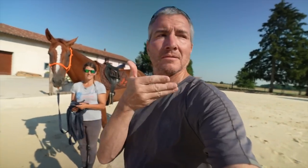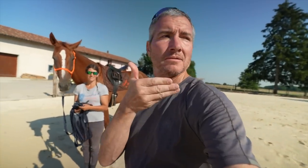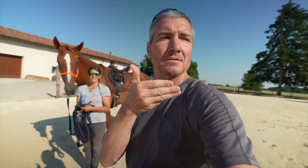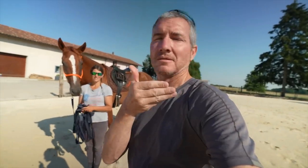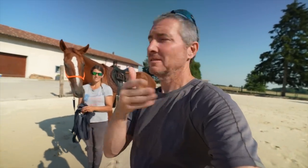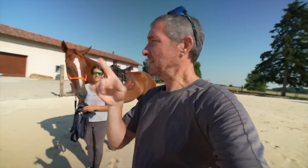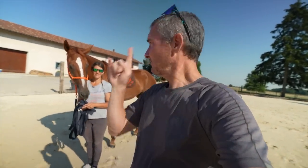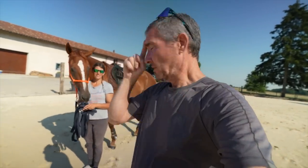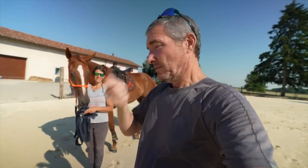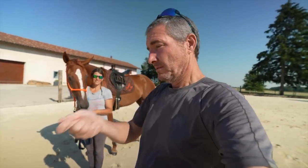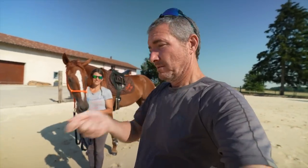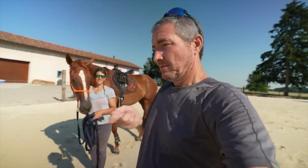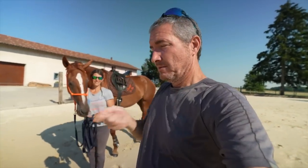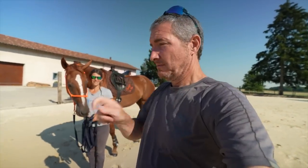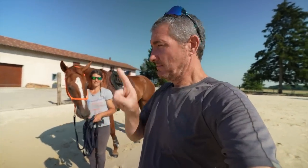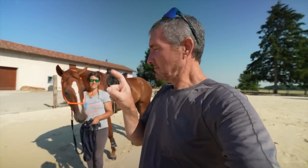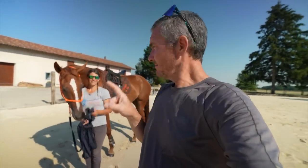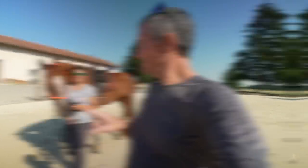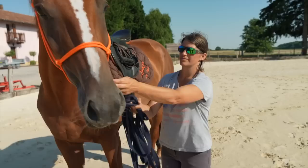because of the rope. What’s the reason for that?